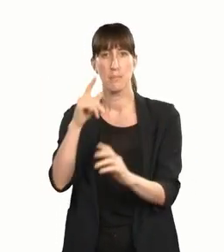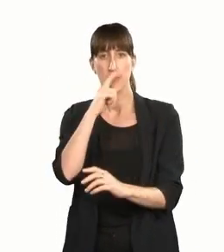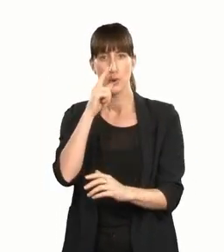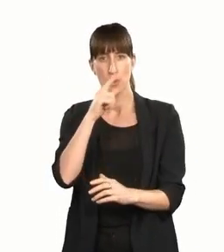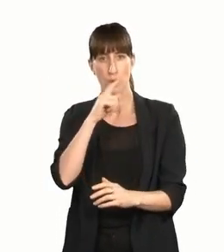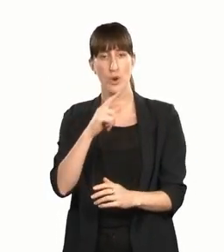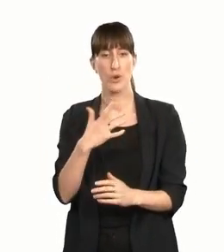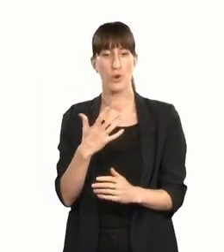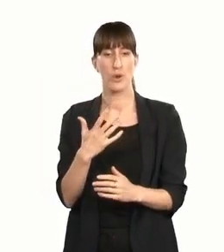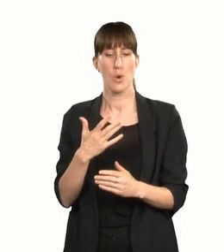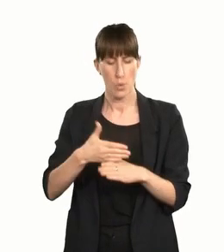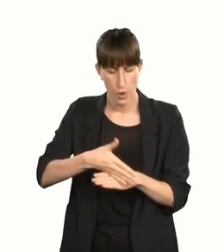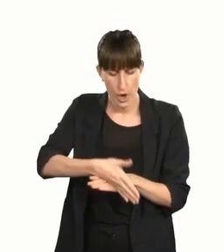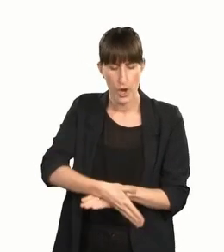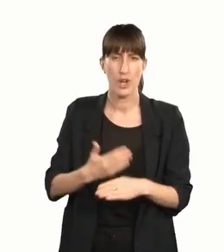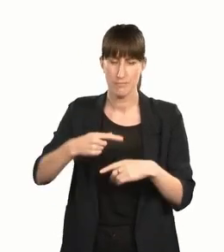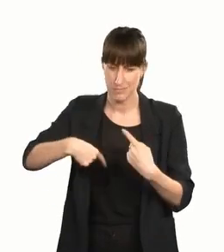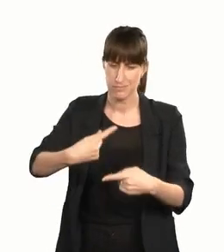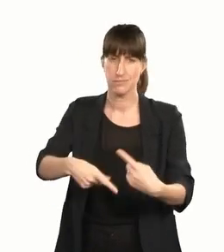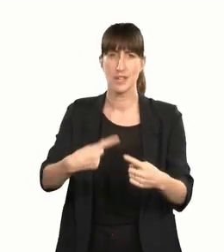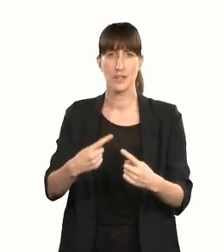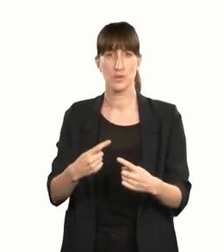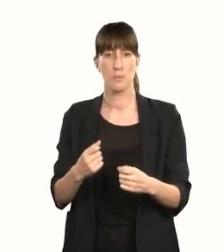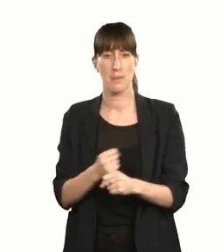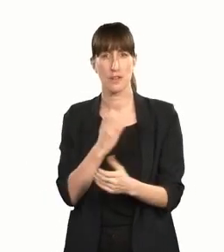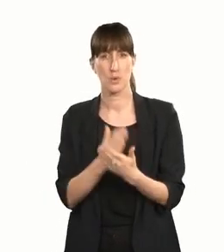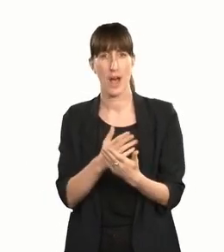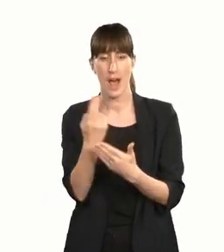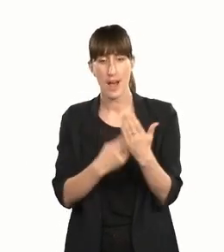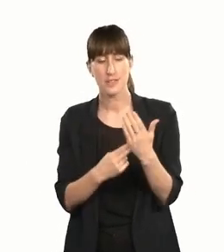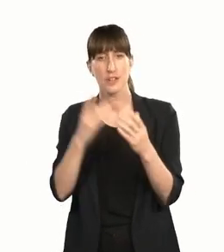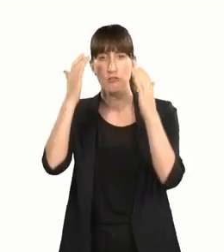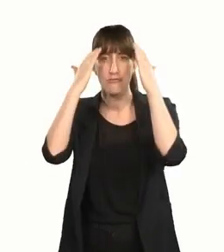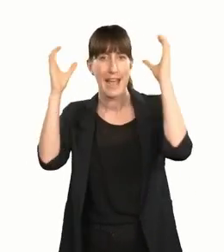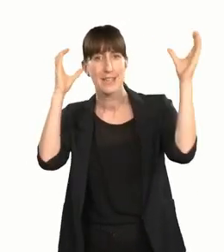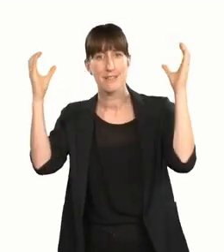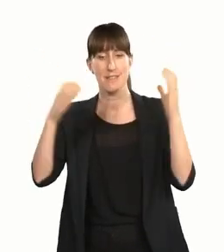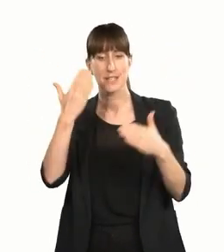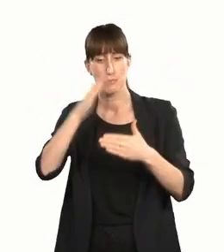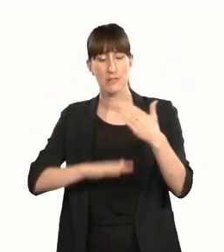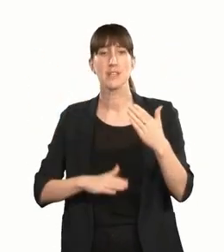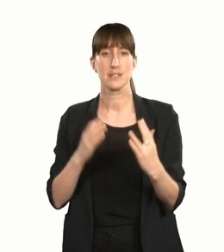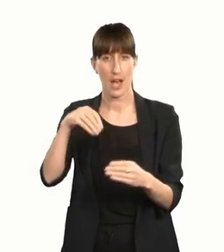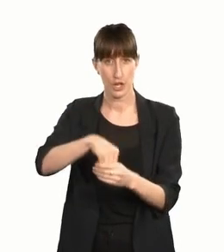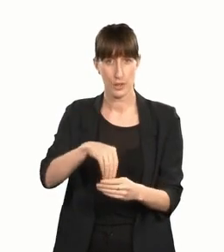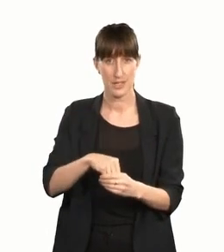that work tirelessly to ensure arts and creative experiences are accessible and inclusive.